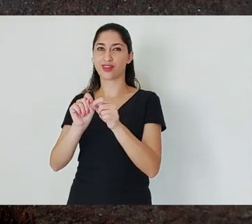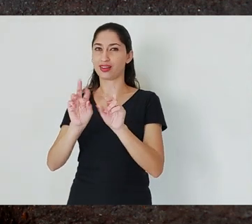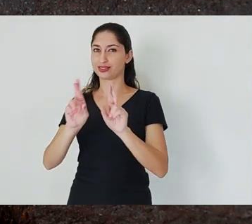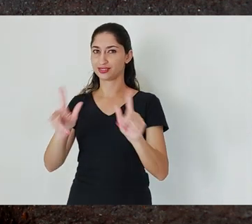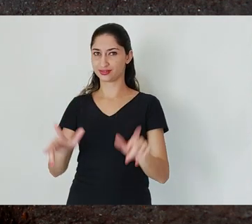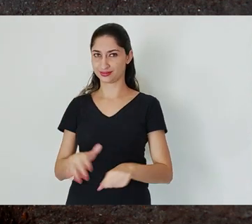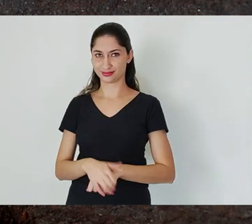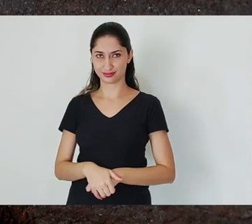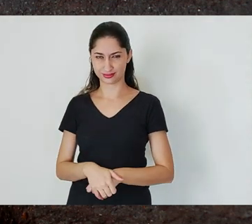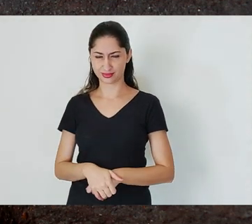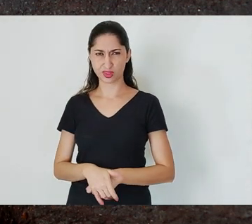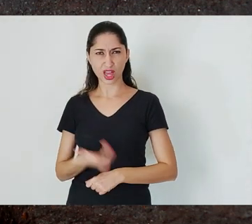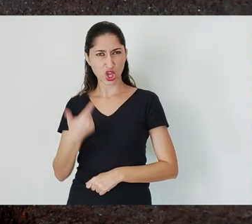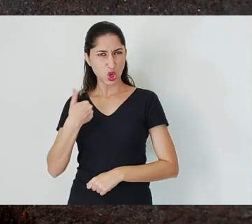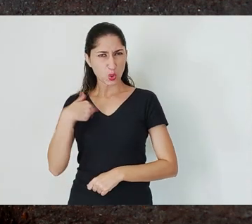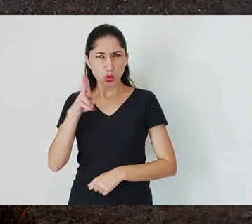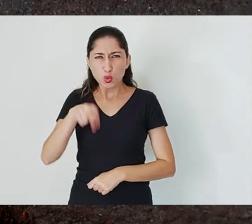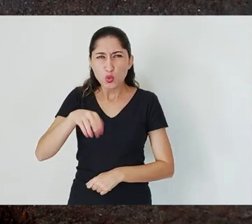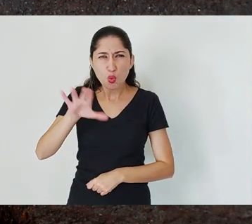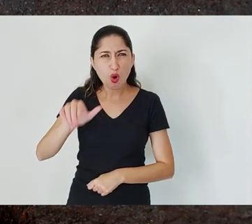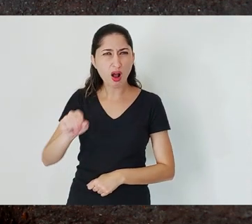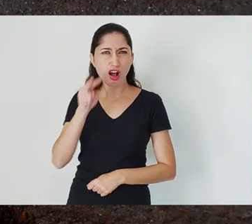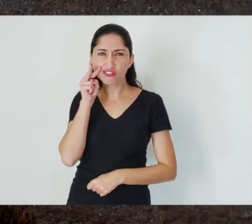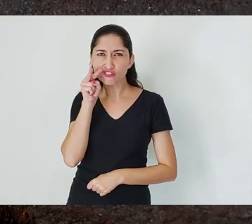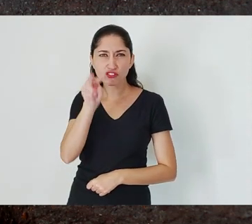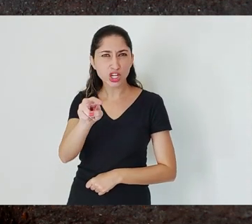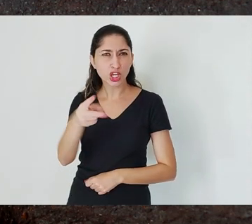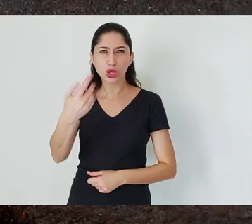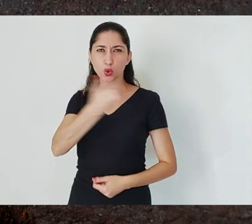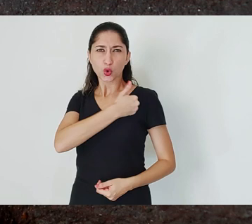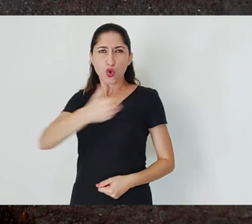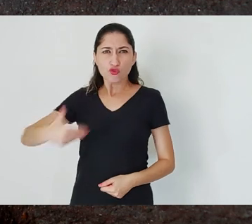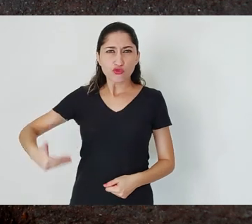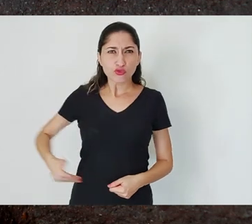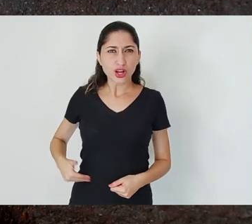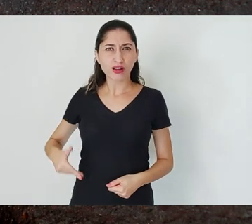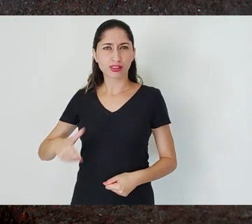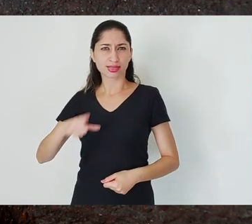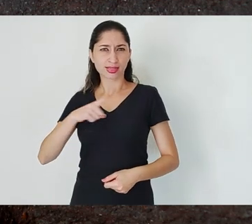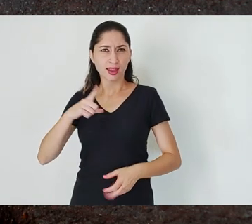that is effectively committed to water security, that is,